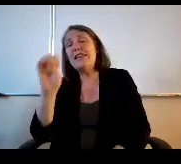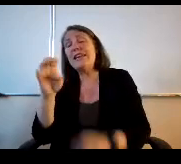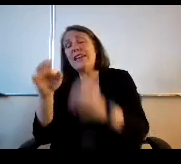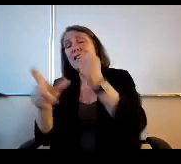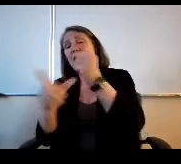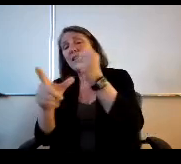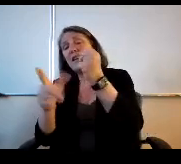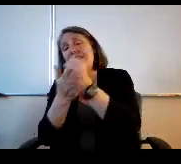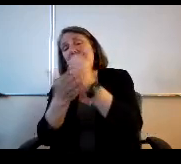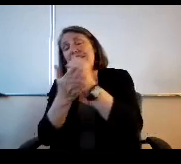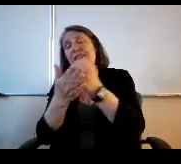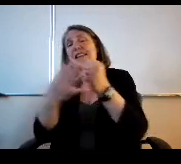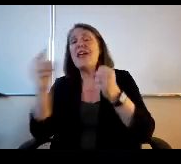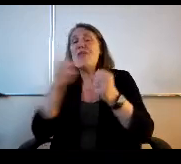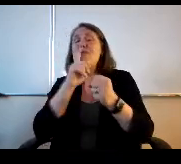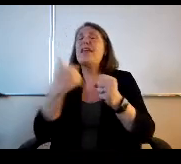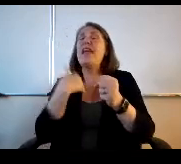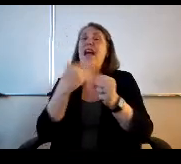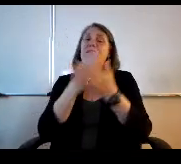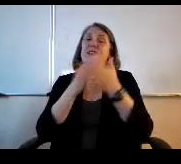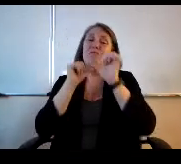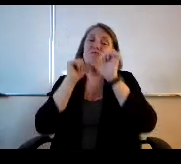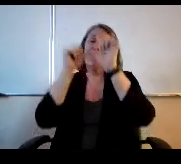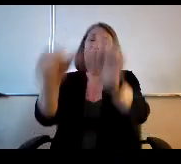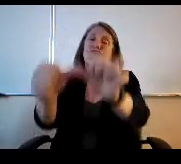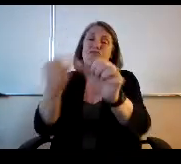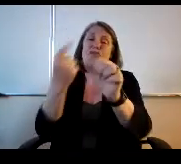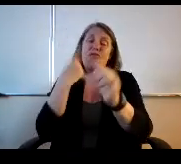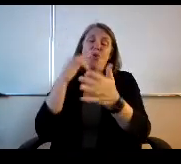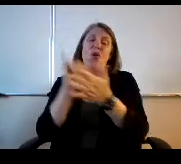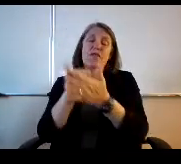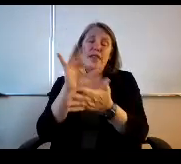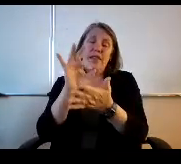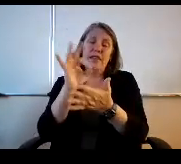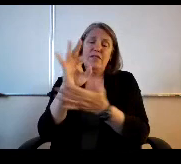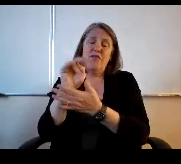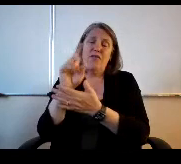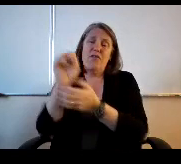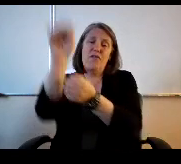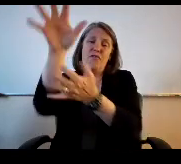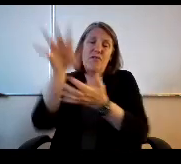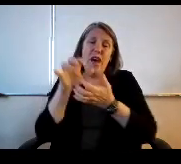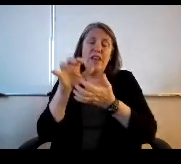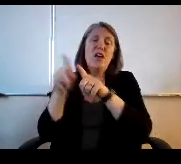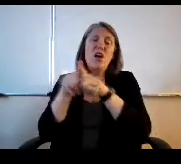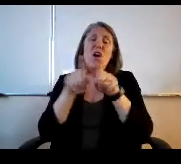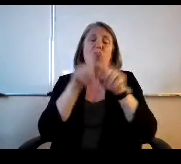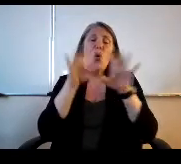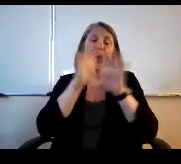really have some longevity for these funds. And, as Mr. Gregory said, we're also looking for some expenses